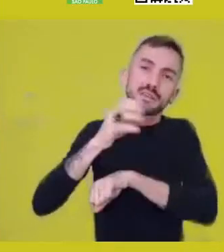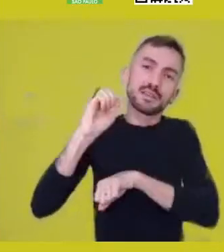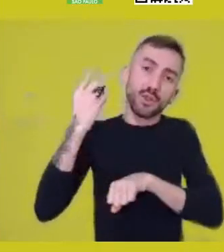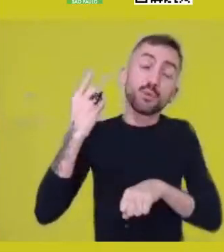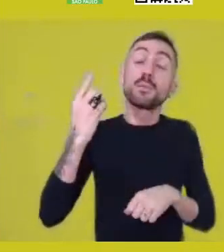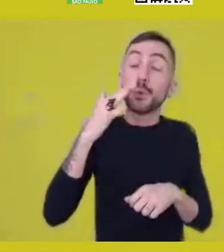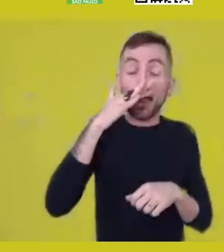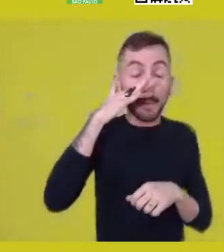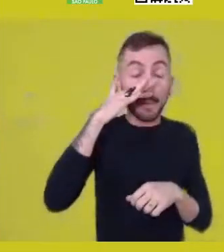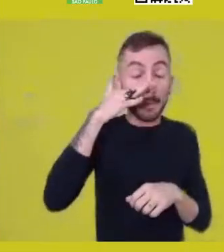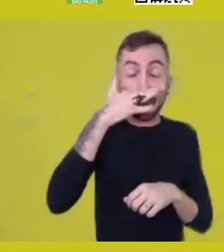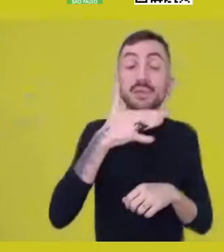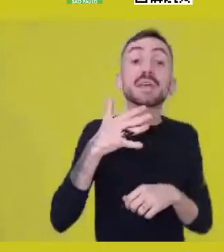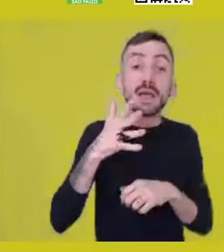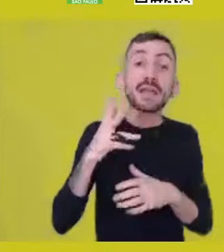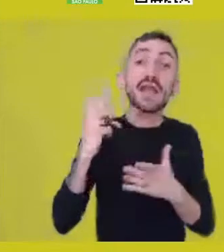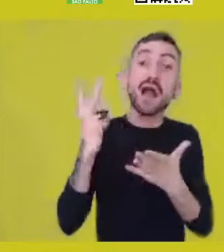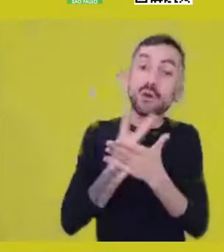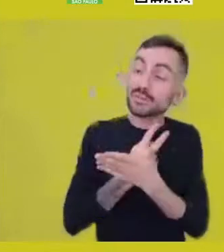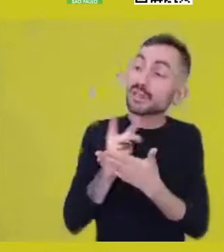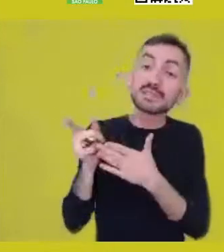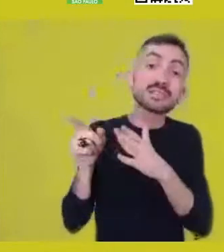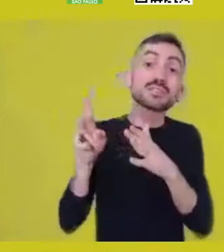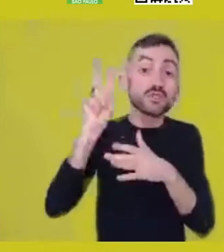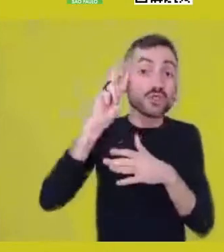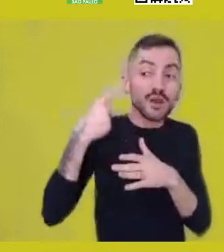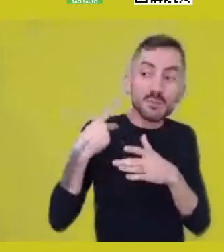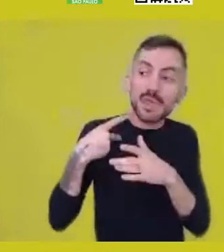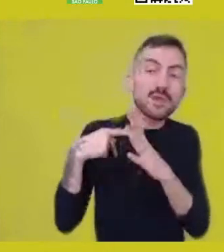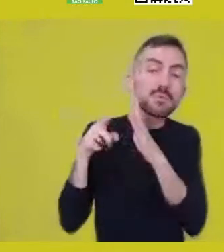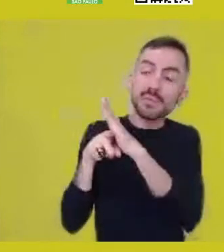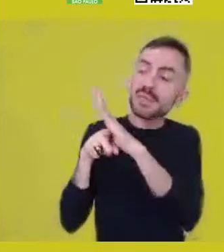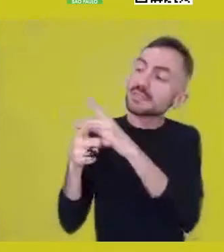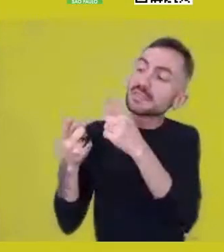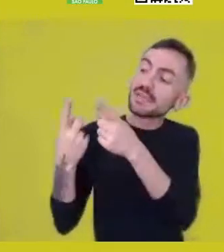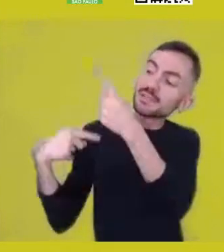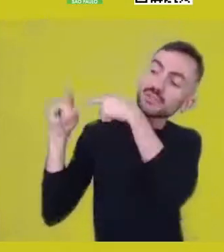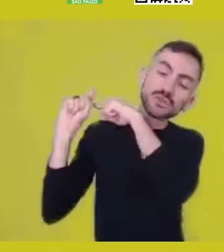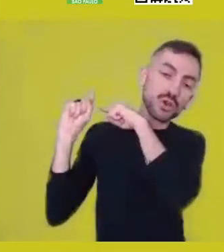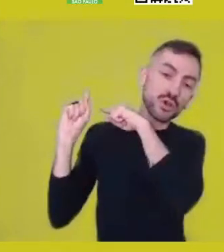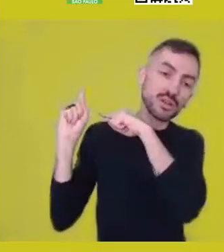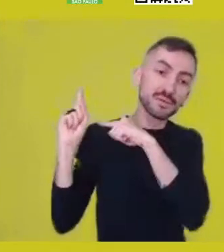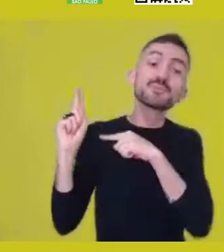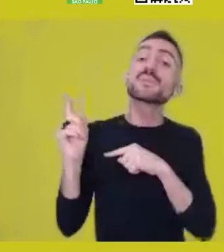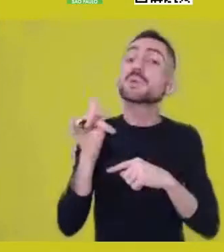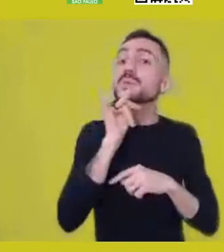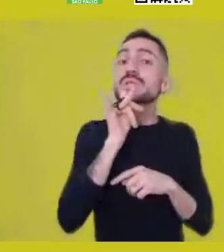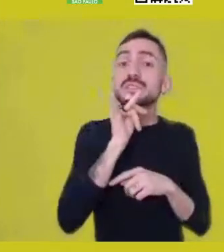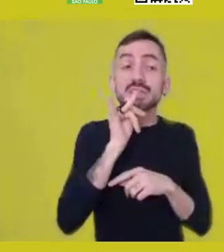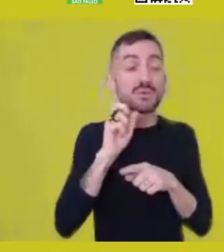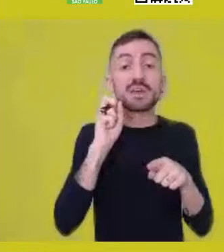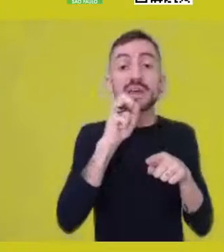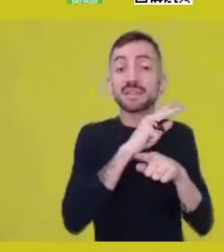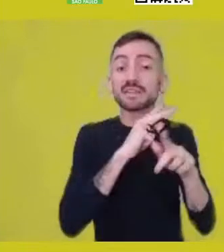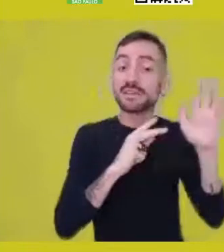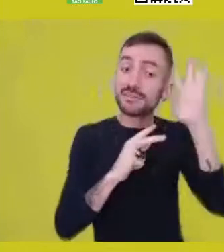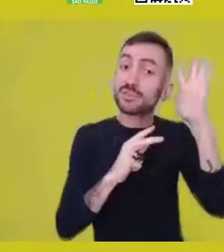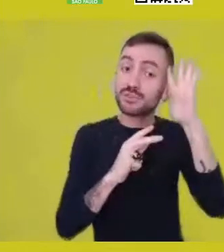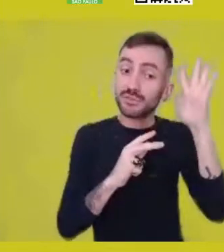that I was able to build the narratives of my reality. So, when I went to study Philosophy, I could only talk from this place,